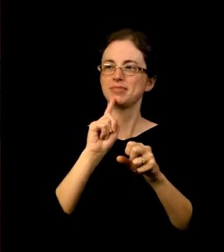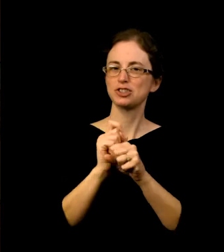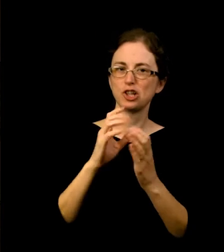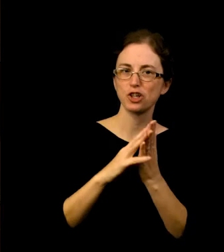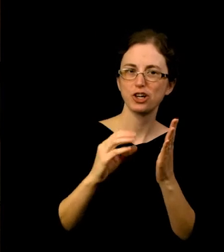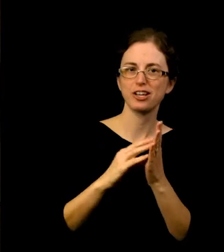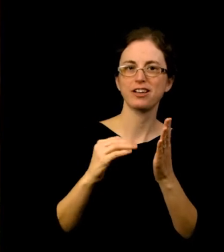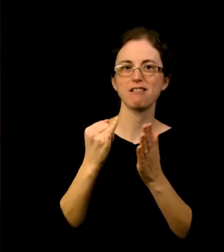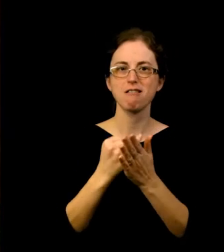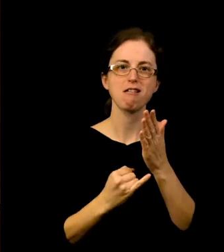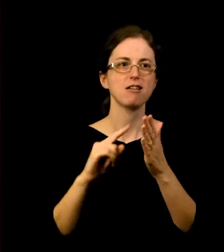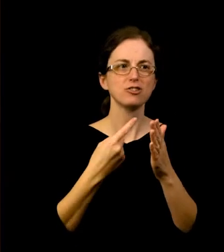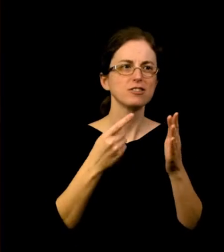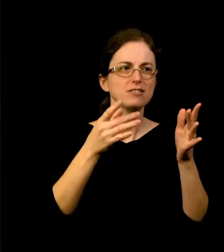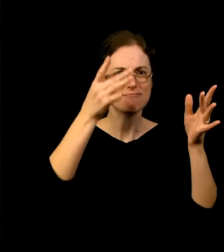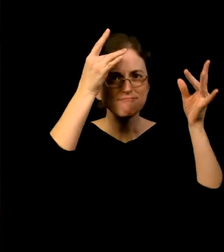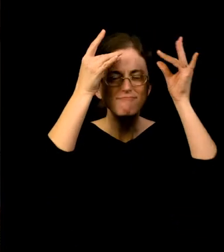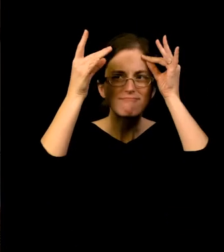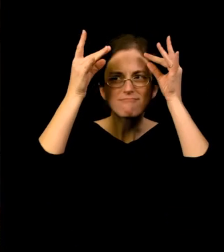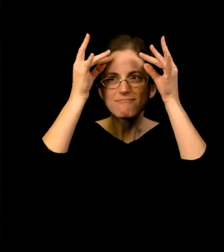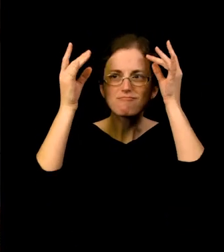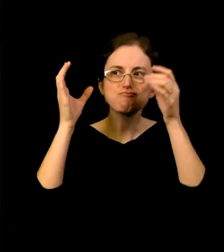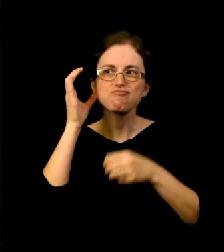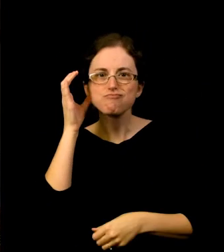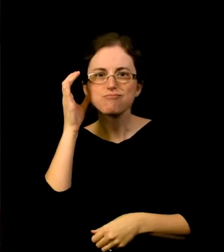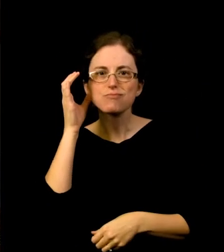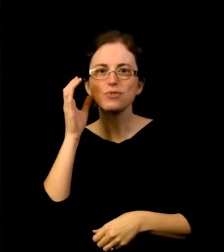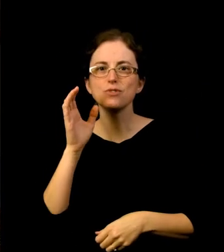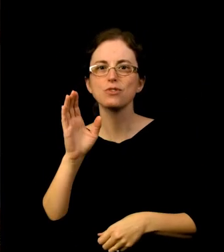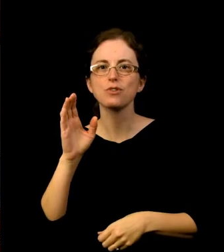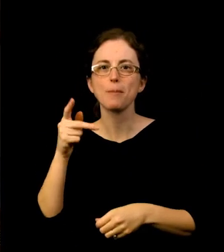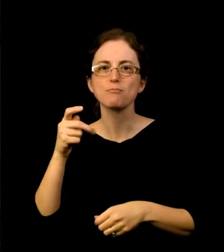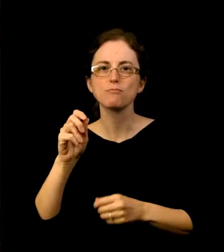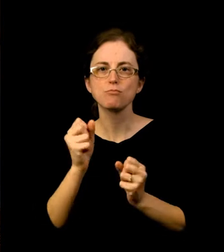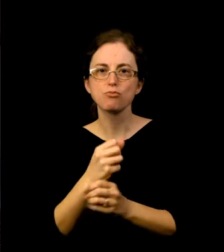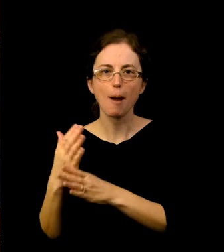by osmosis, listening to the preps, the VSAs, the curators.